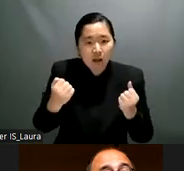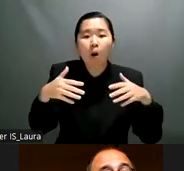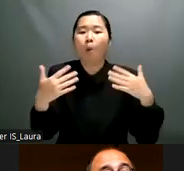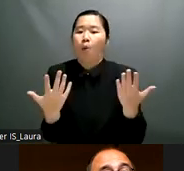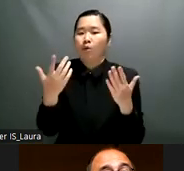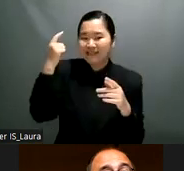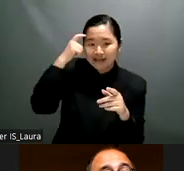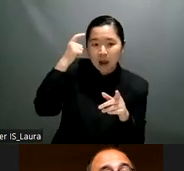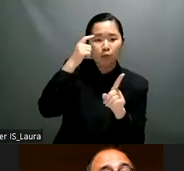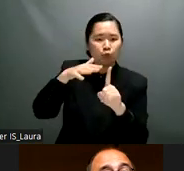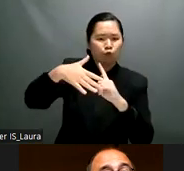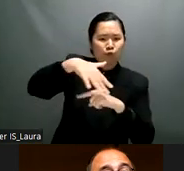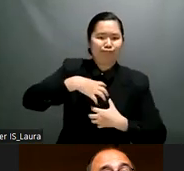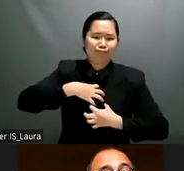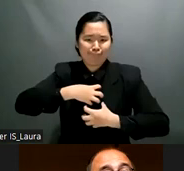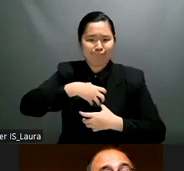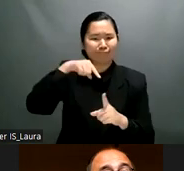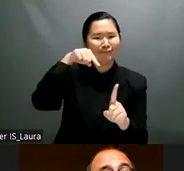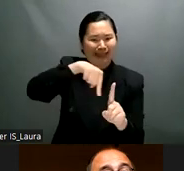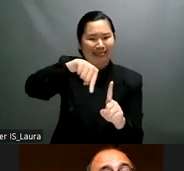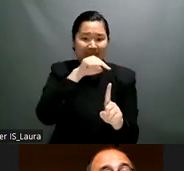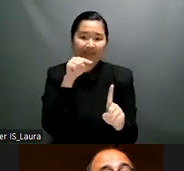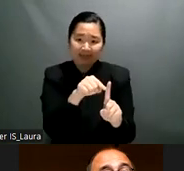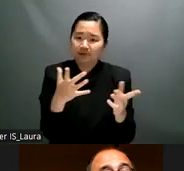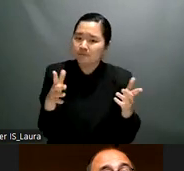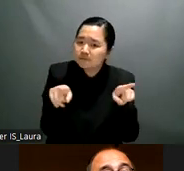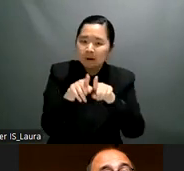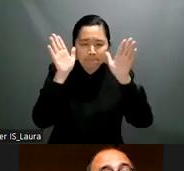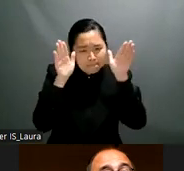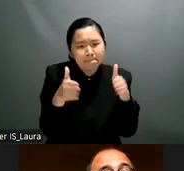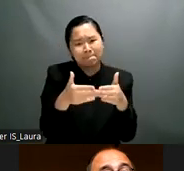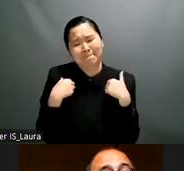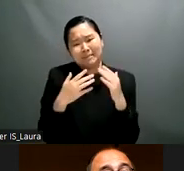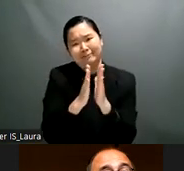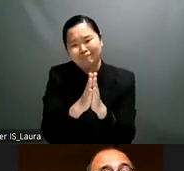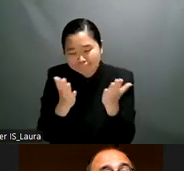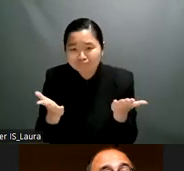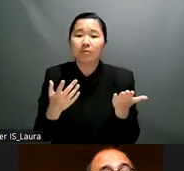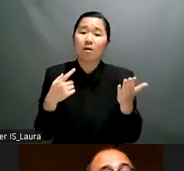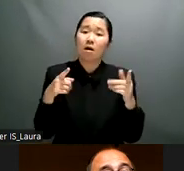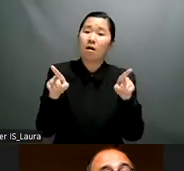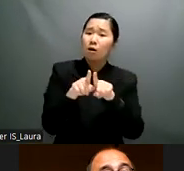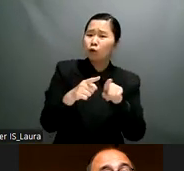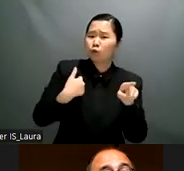work we have to switch our target of advocacy from the social ministry to the ministry of